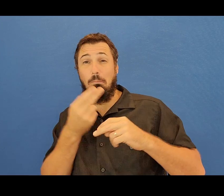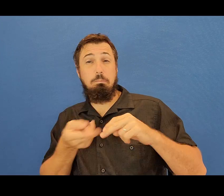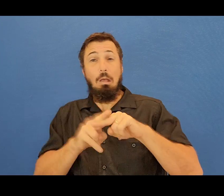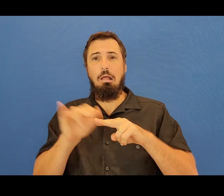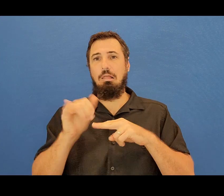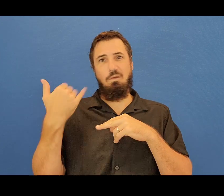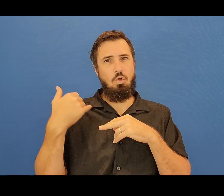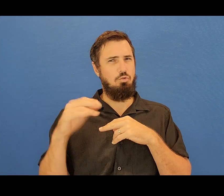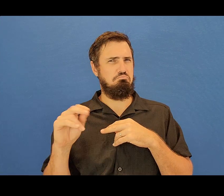past